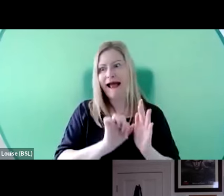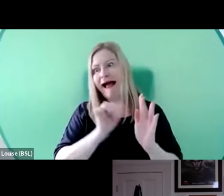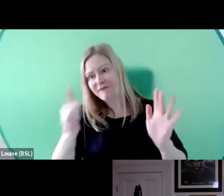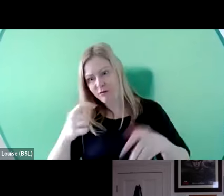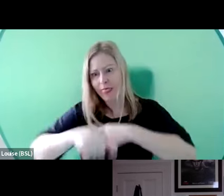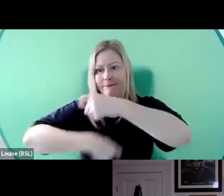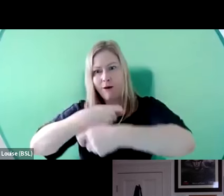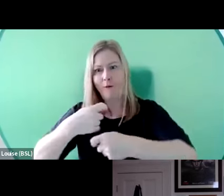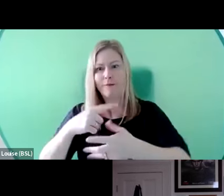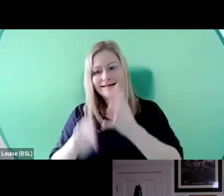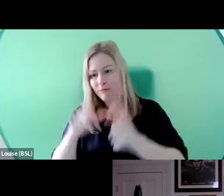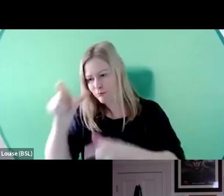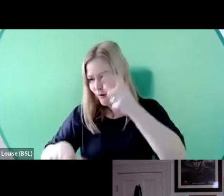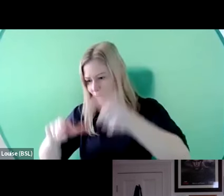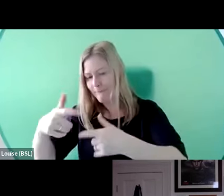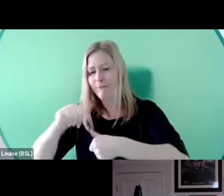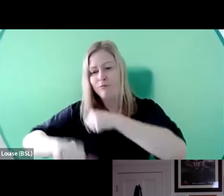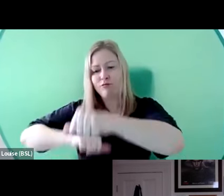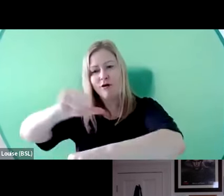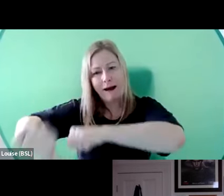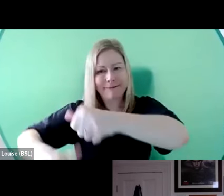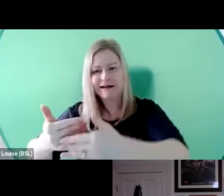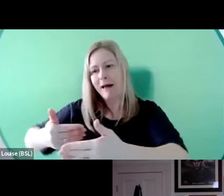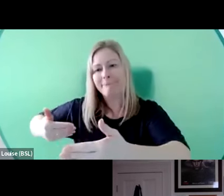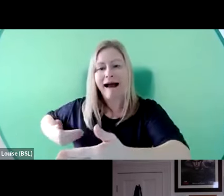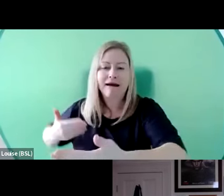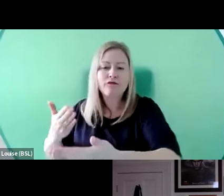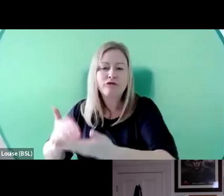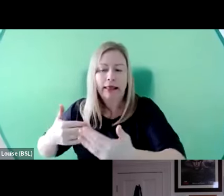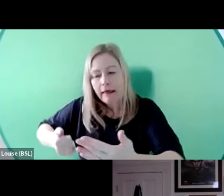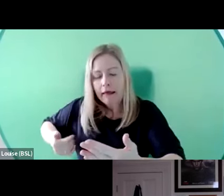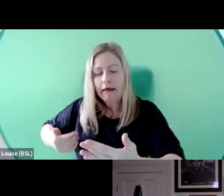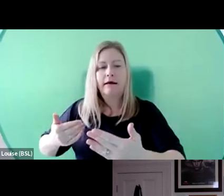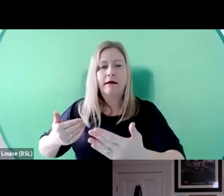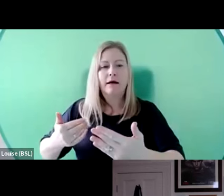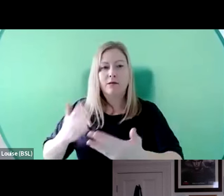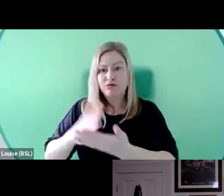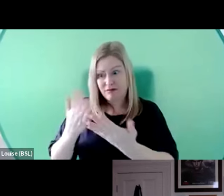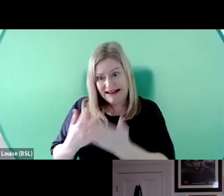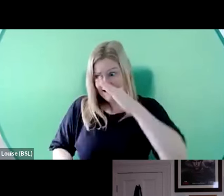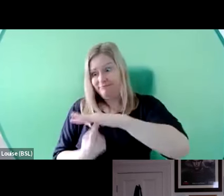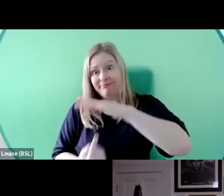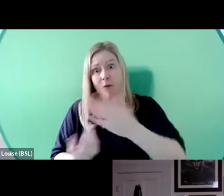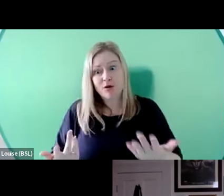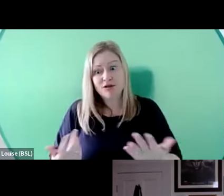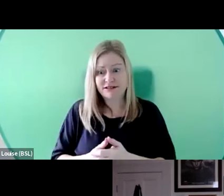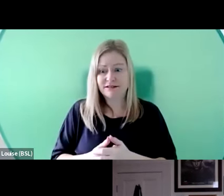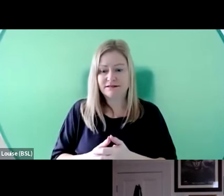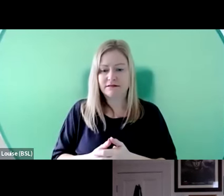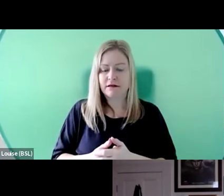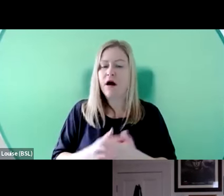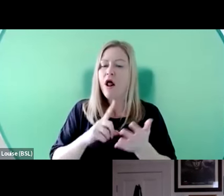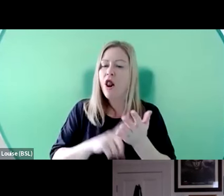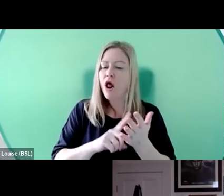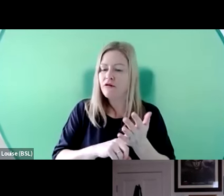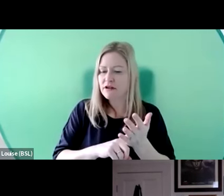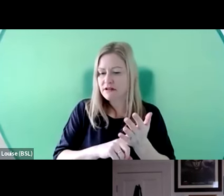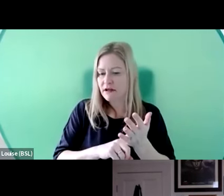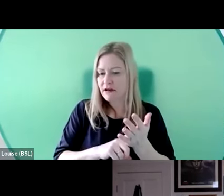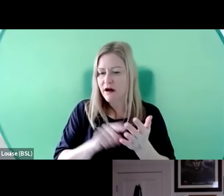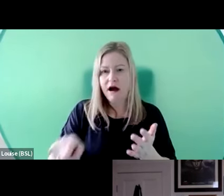disabled programming is concerned. And it's hugely important. I guess the craziest thing